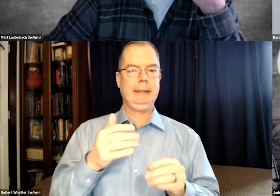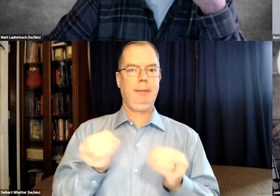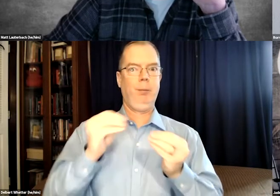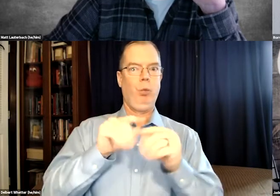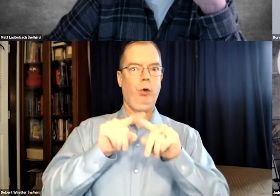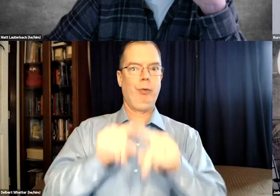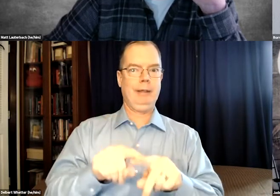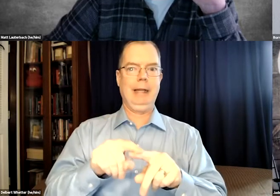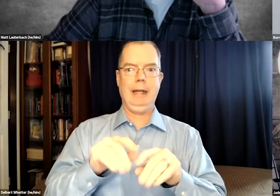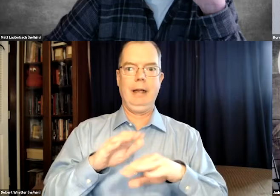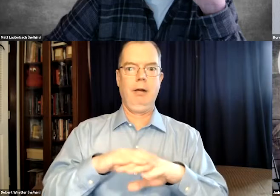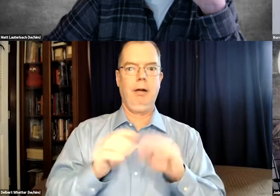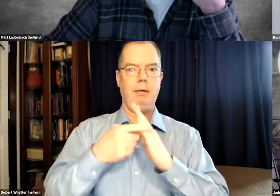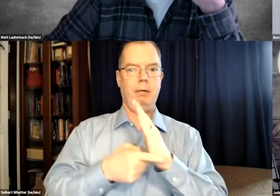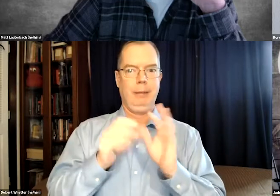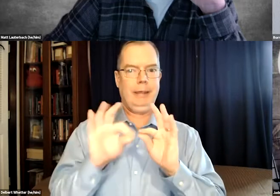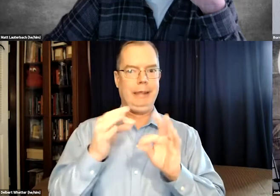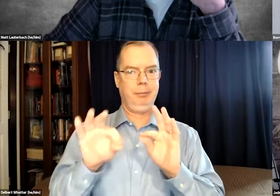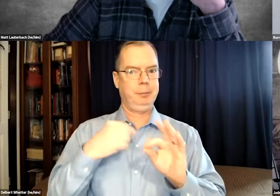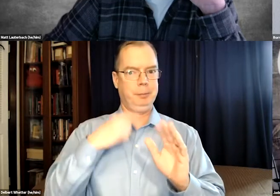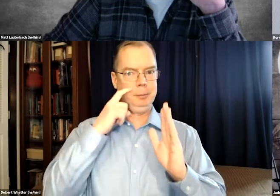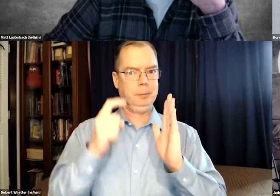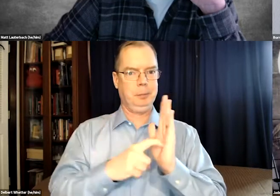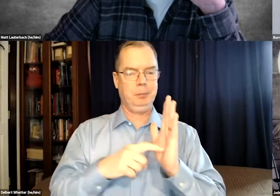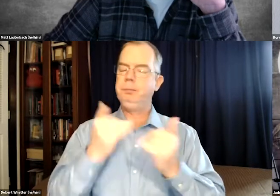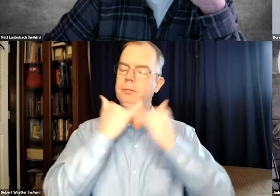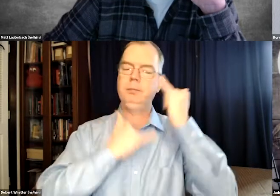especially with local news, because they tend to rely on auto captioning.